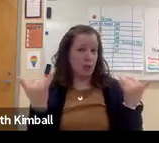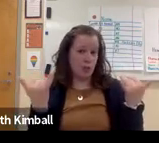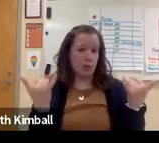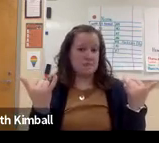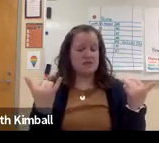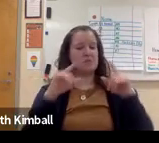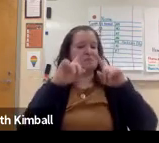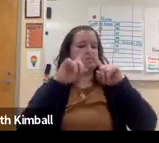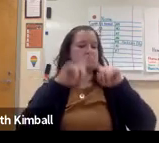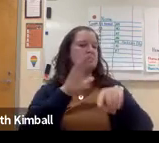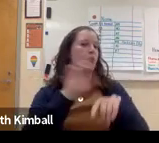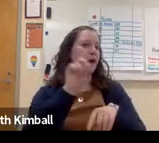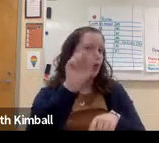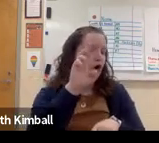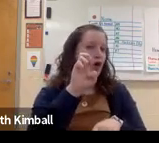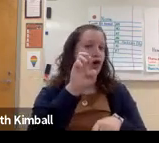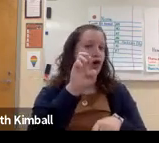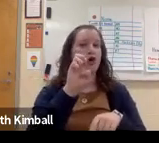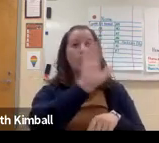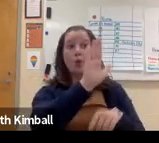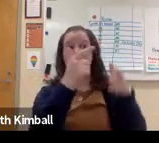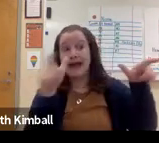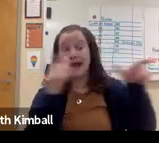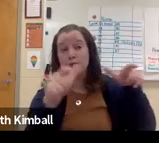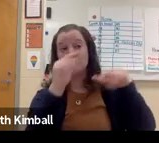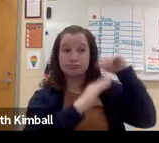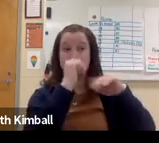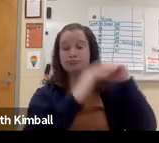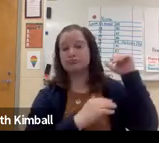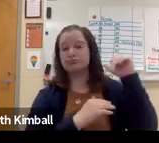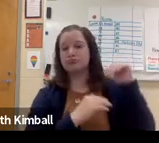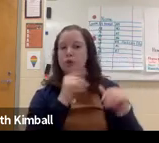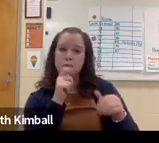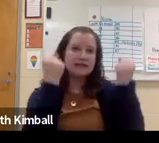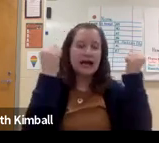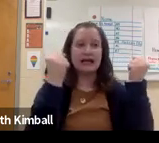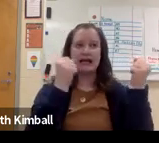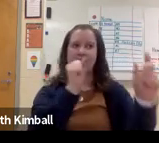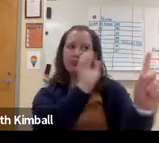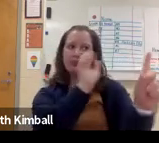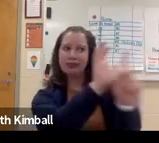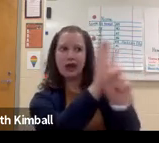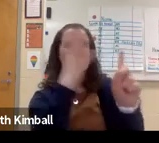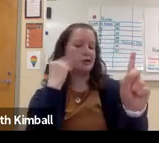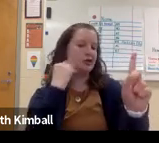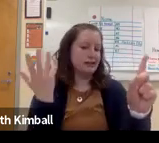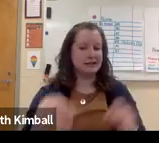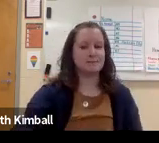And so that's what's really happening across the board now in ASL, where the language is still evolving